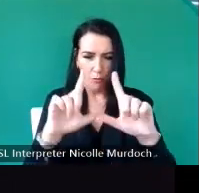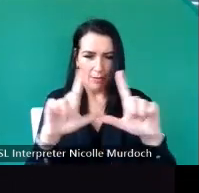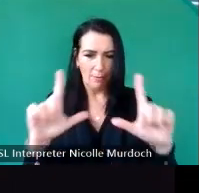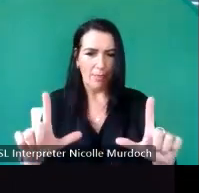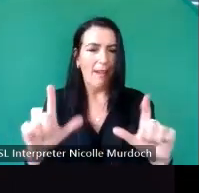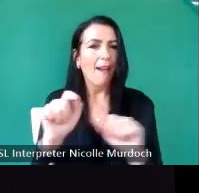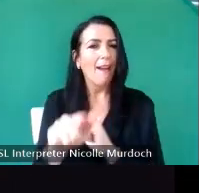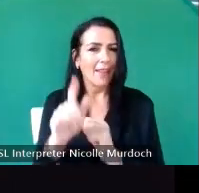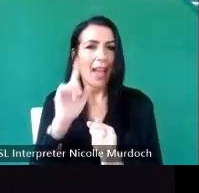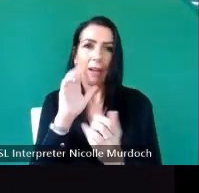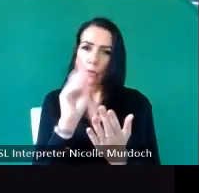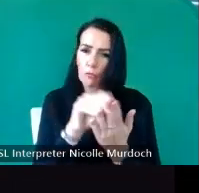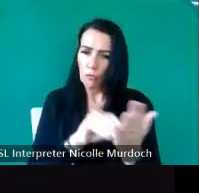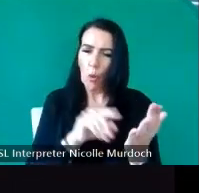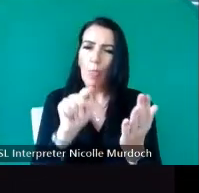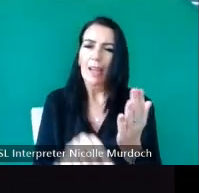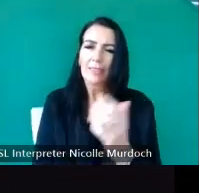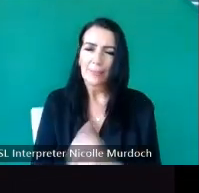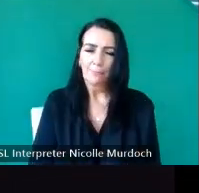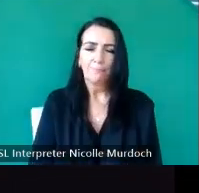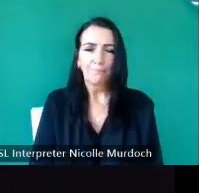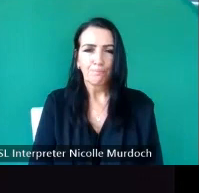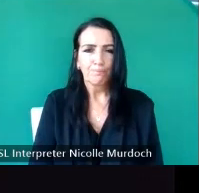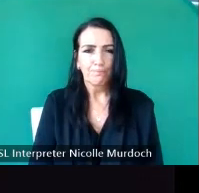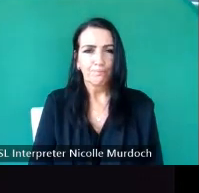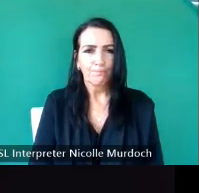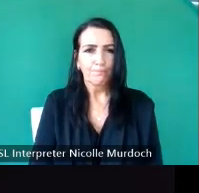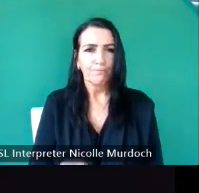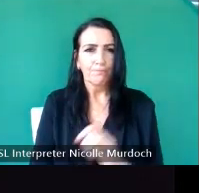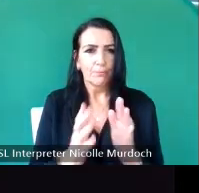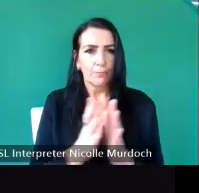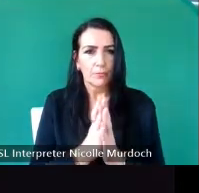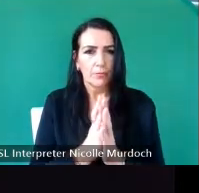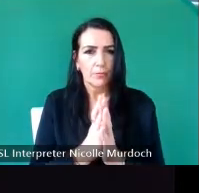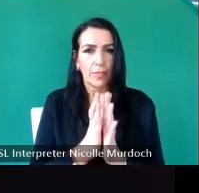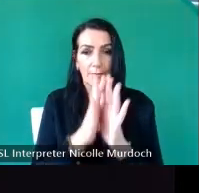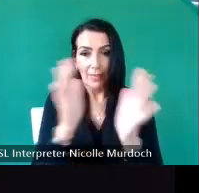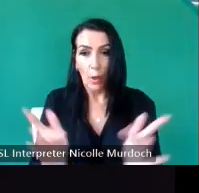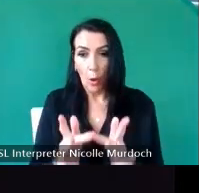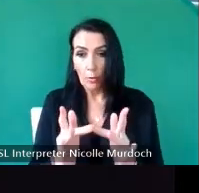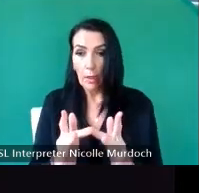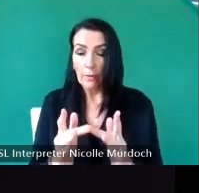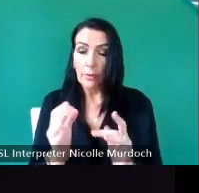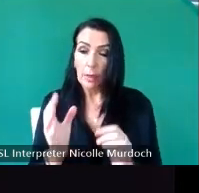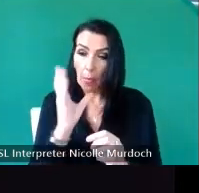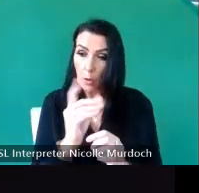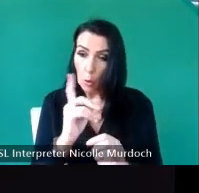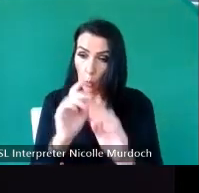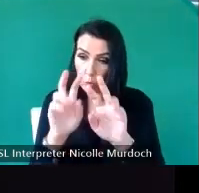recorded um the online form then tells you what information to enter are there any Makers Mark